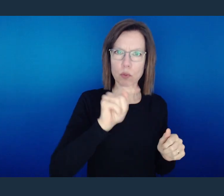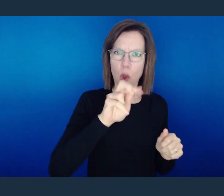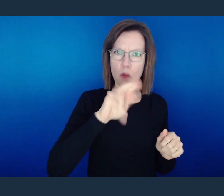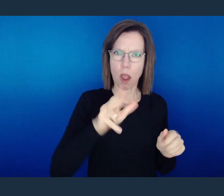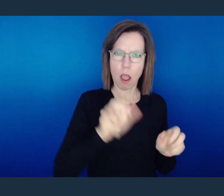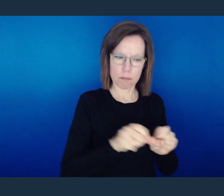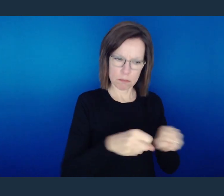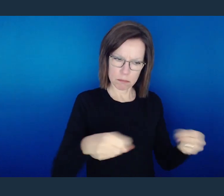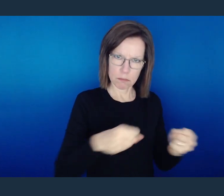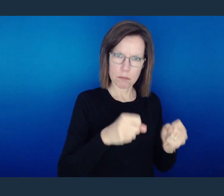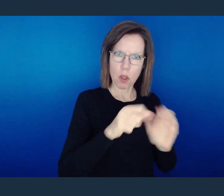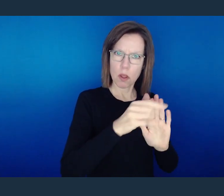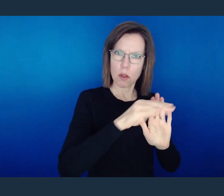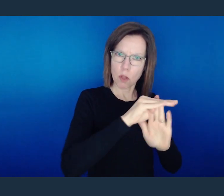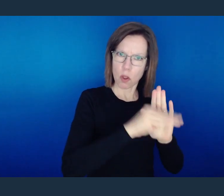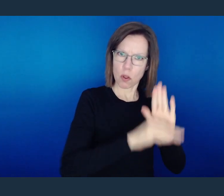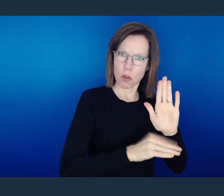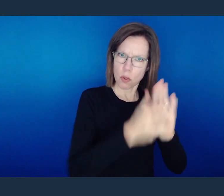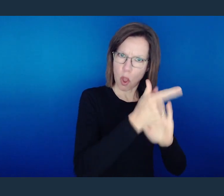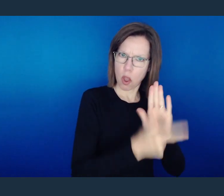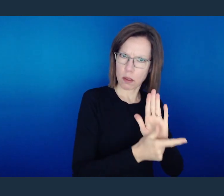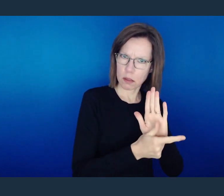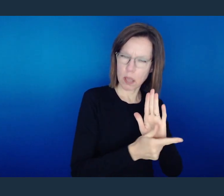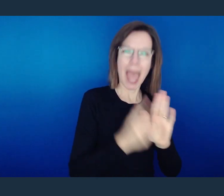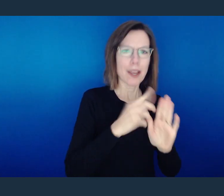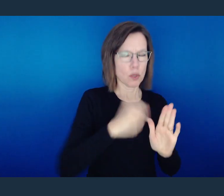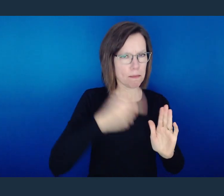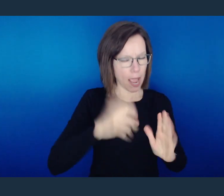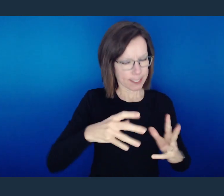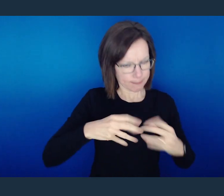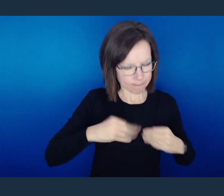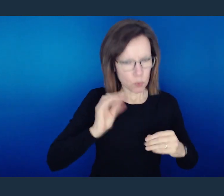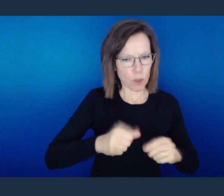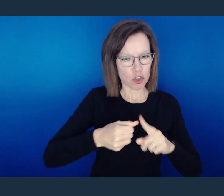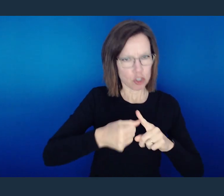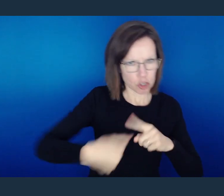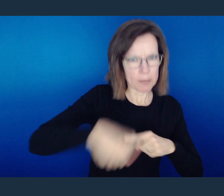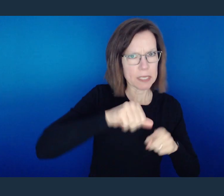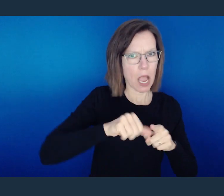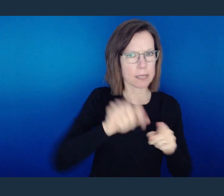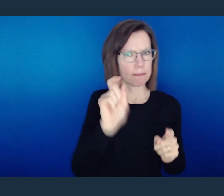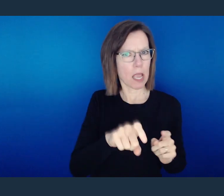And what they mean by that is that you in many cases have to deal with the circumcision.